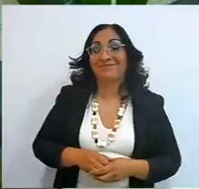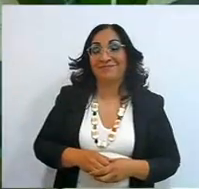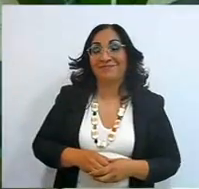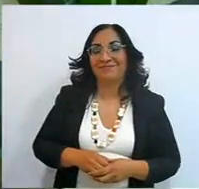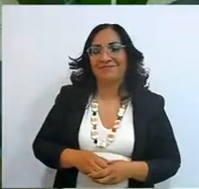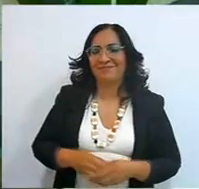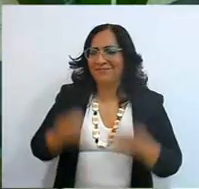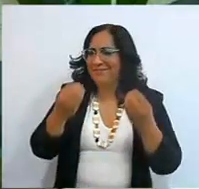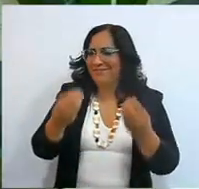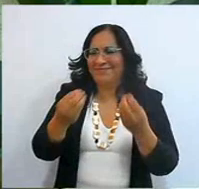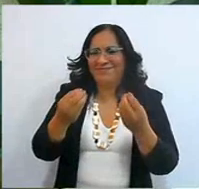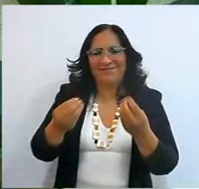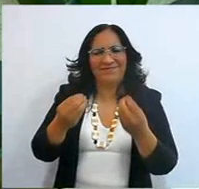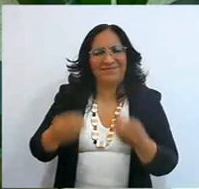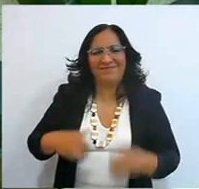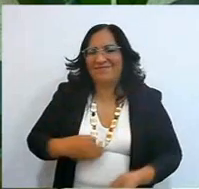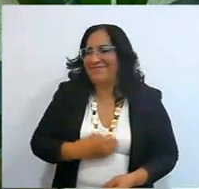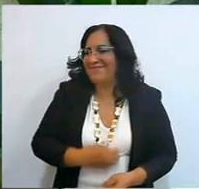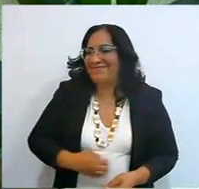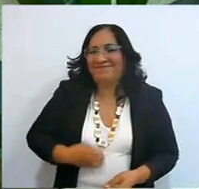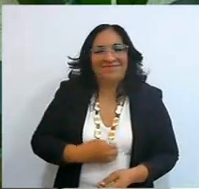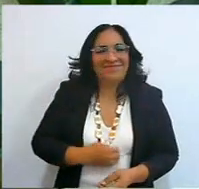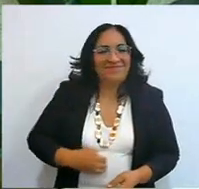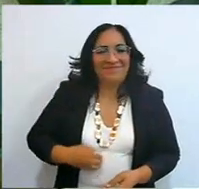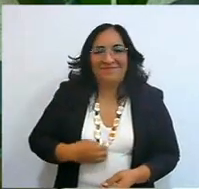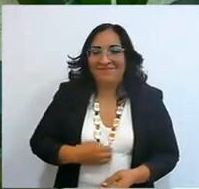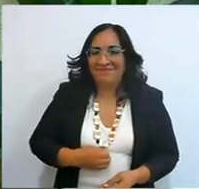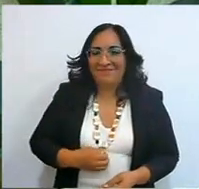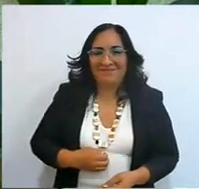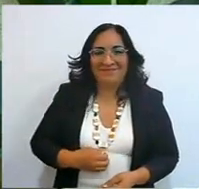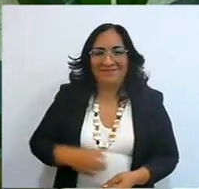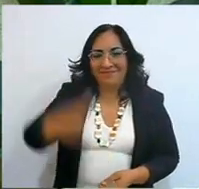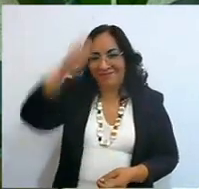means a complete bliss, in body, soul and spirit,